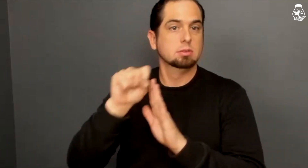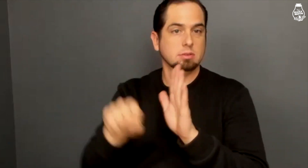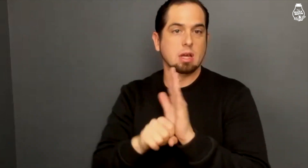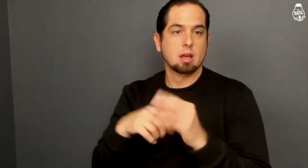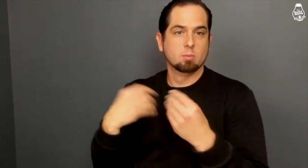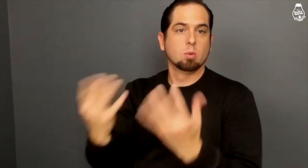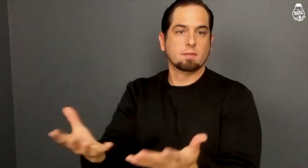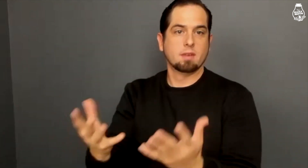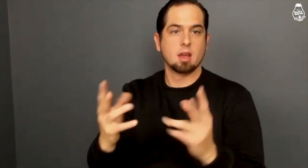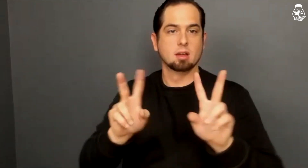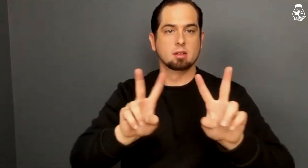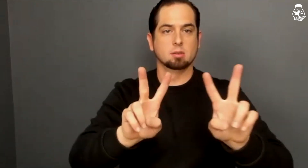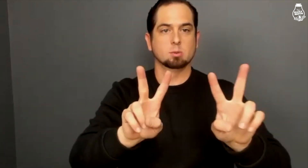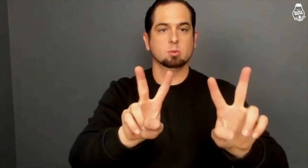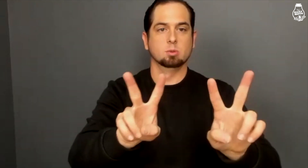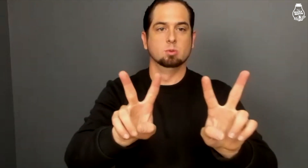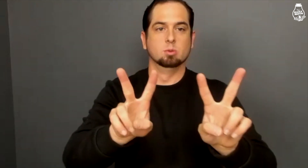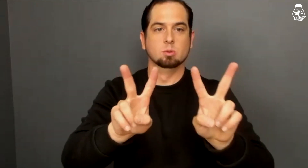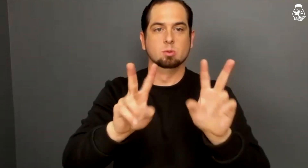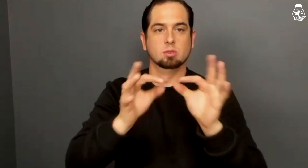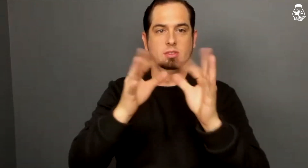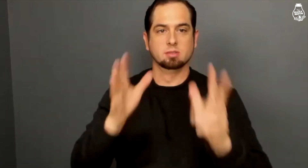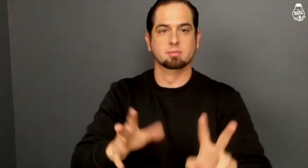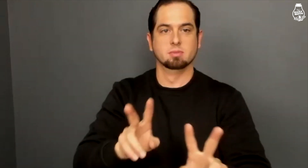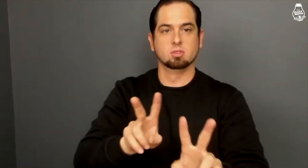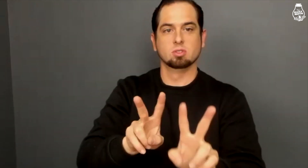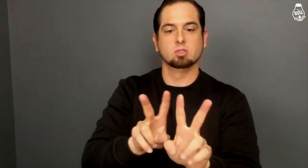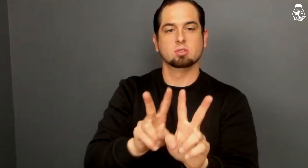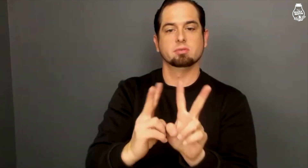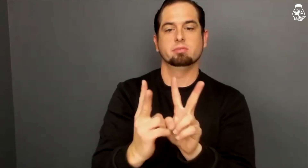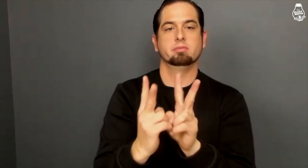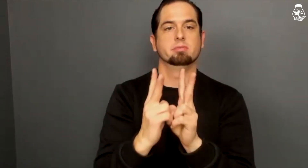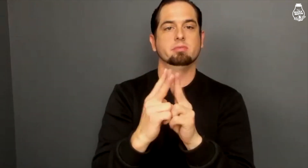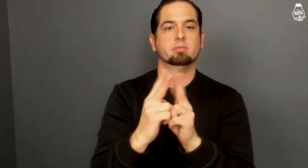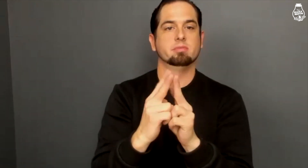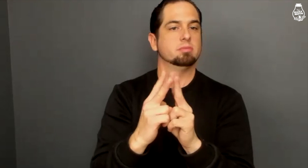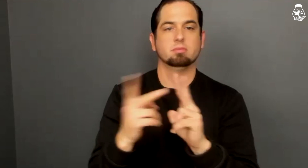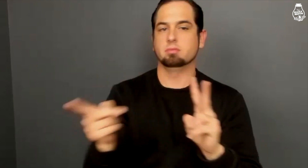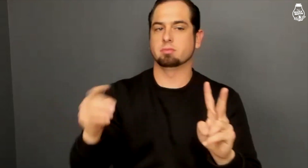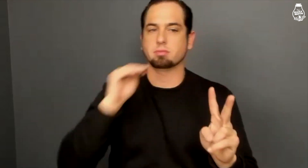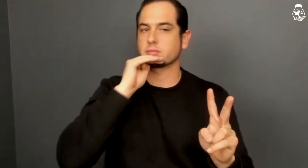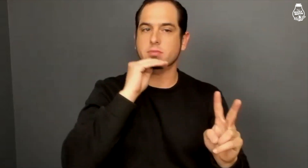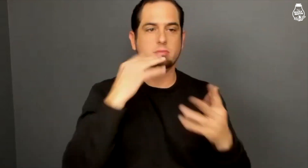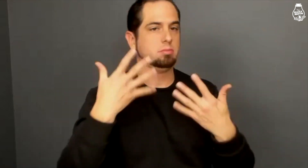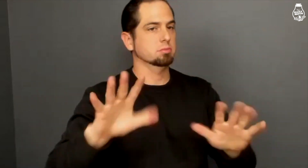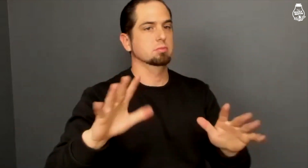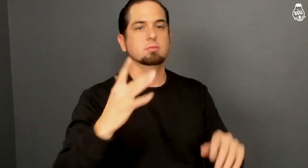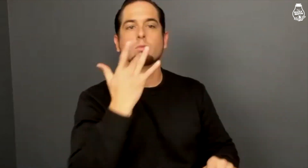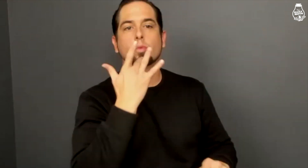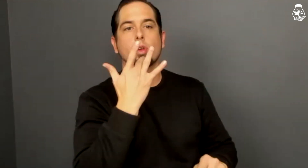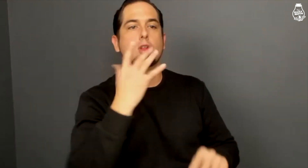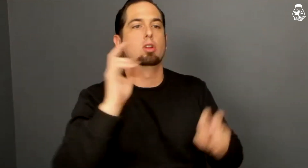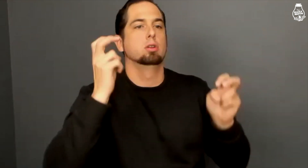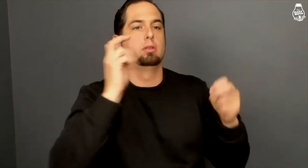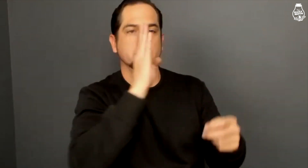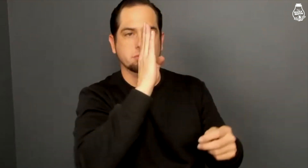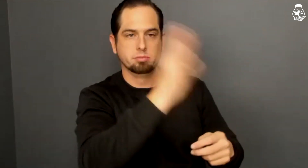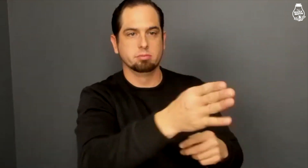The state provided him with two pairs of interpreters, but Mavrick declined them and preferred to get